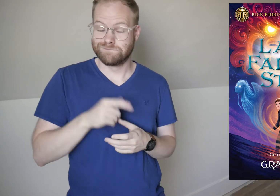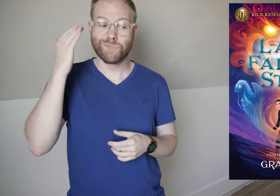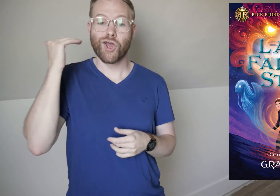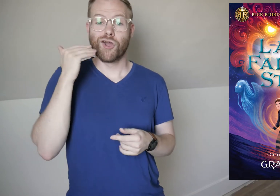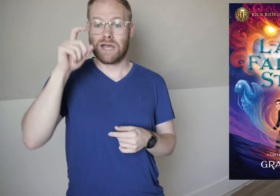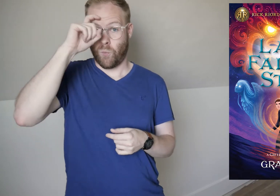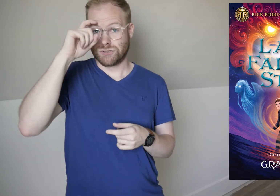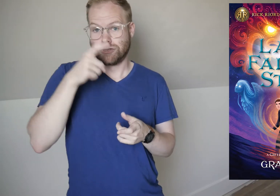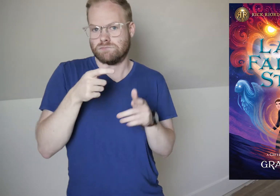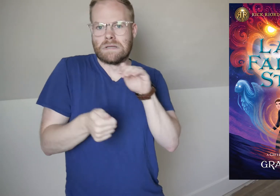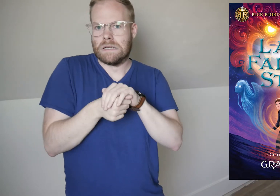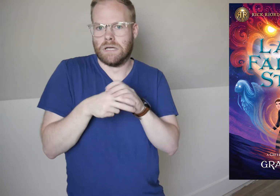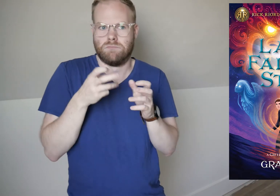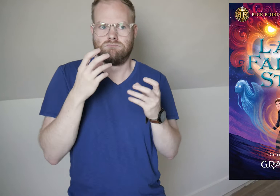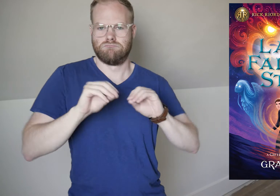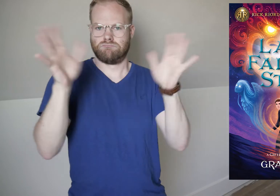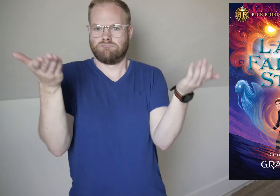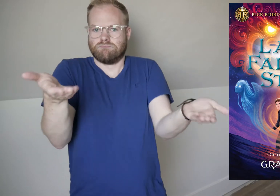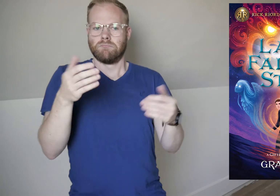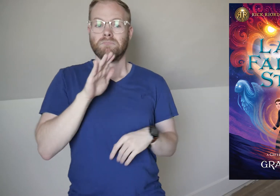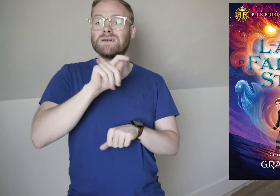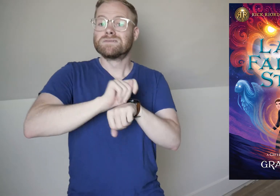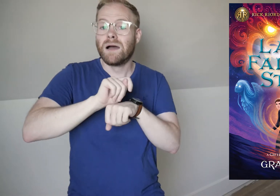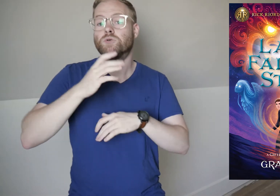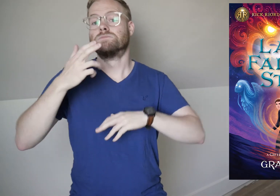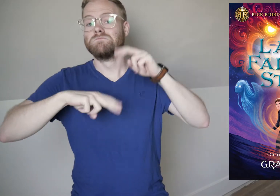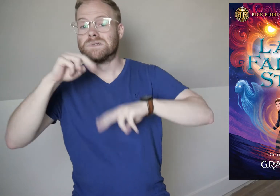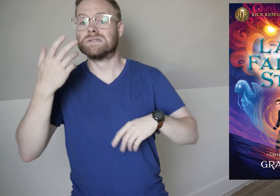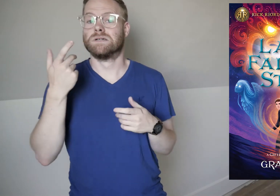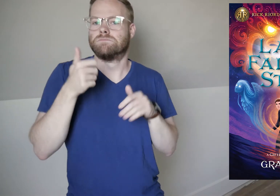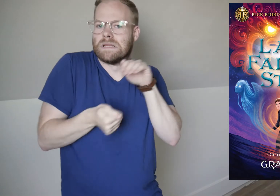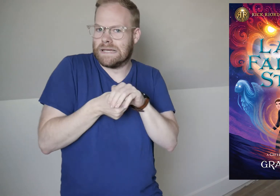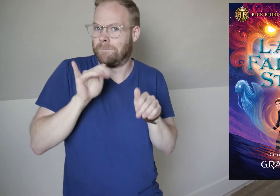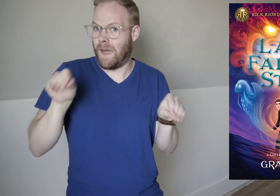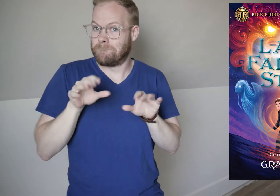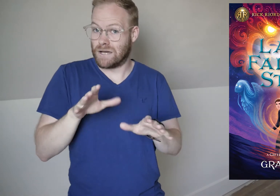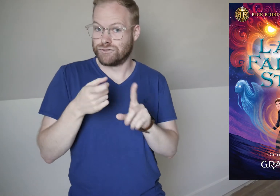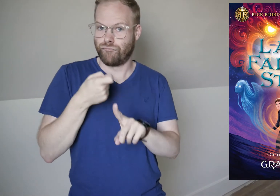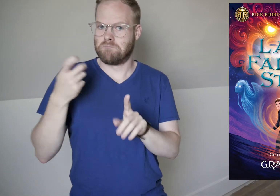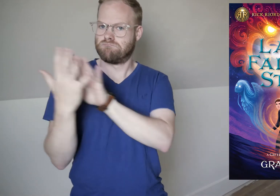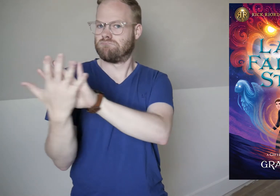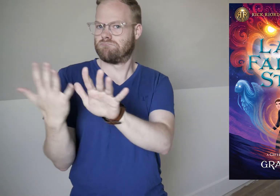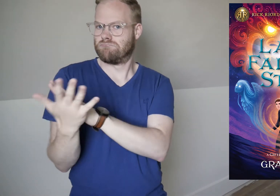and the Korean witches are hidden in plain sight, their temples and buildings hidden by magic from passerby.